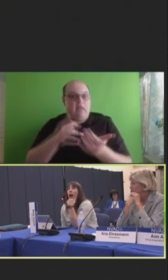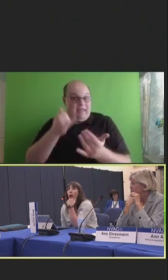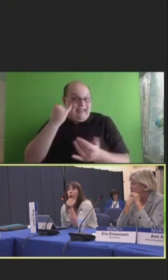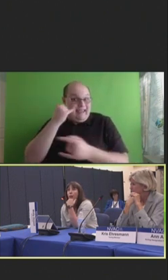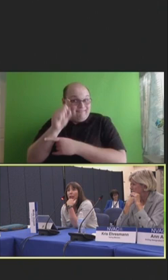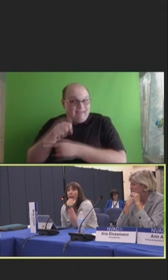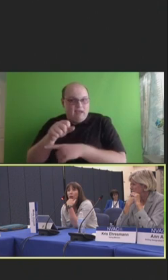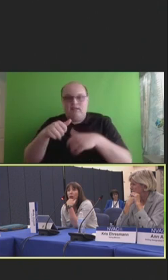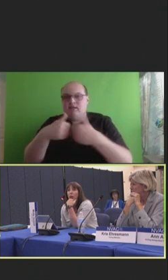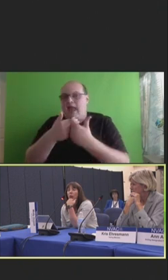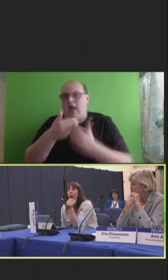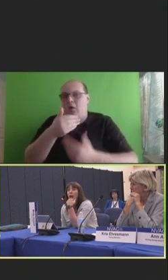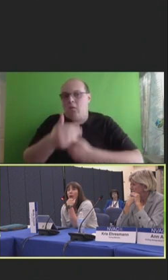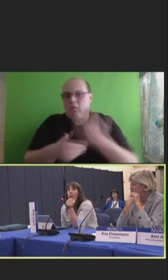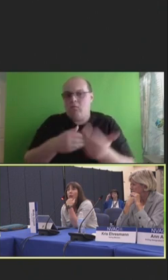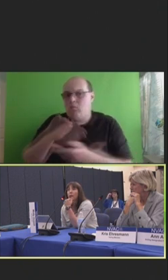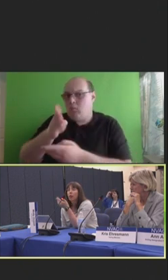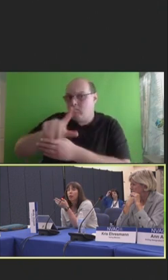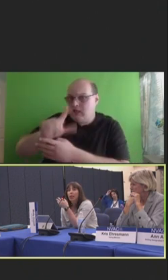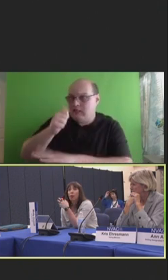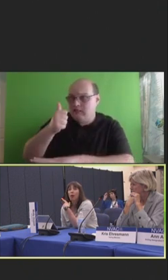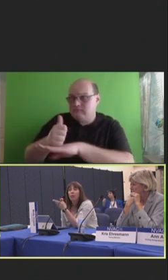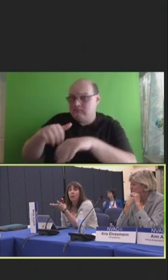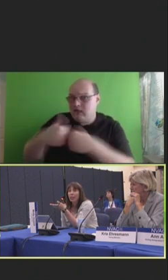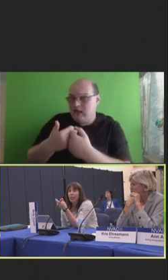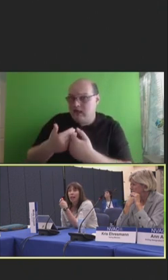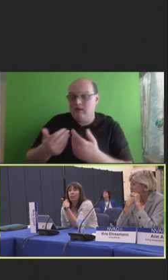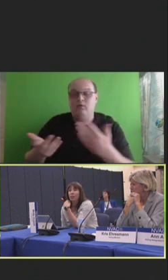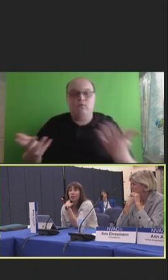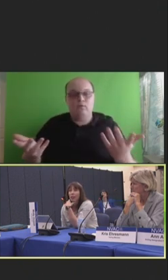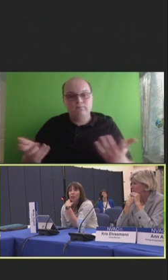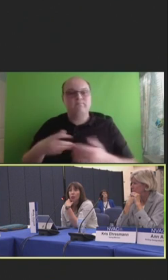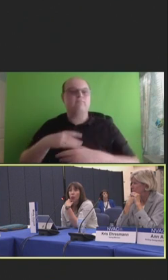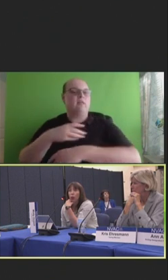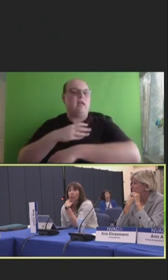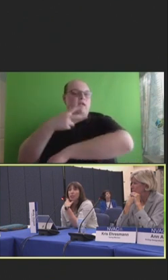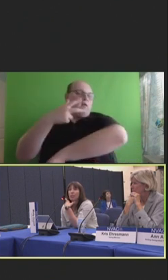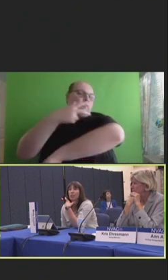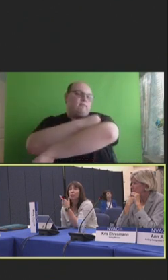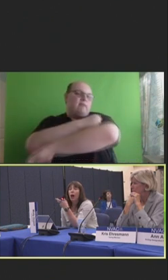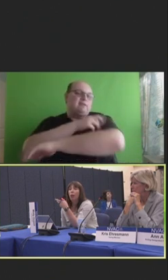How will billing work? Right now, we have the Vaccine Adverse Events Reporting System. How will we track safety?